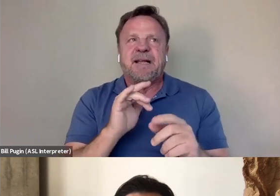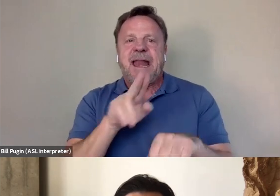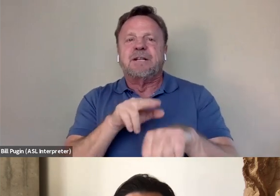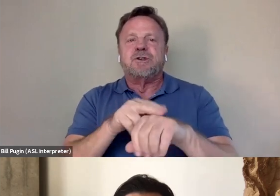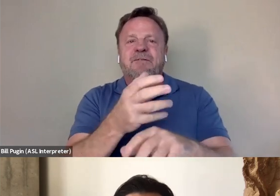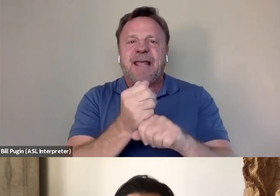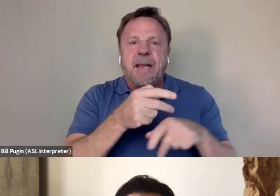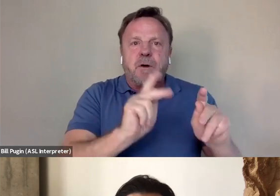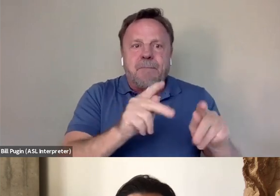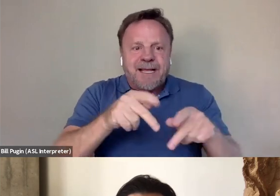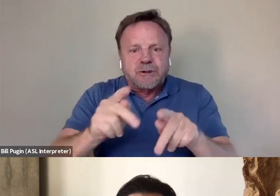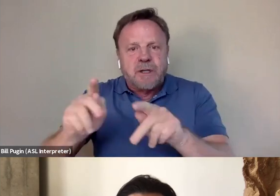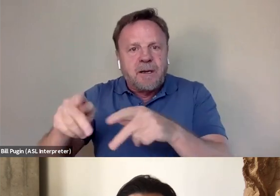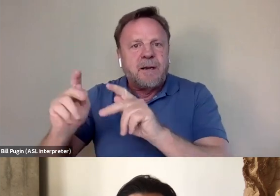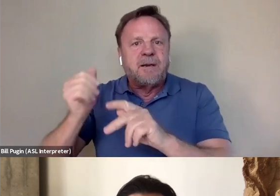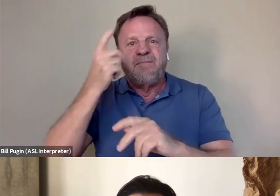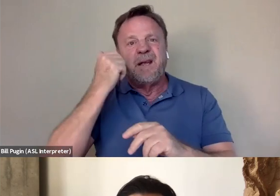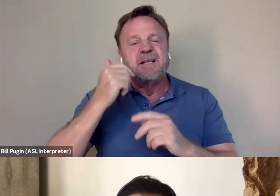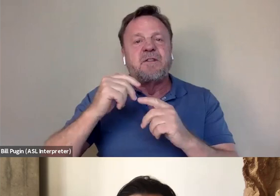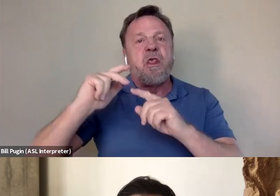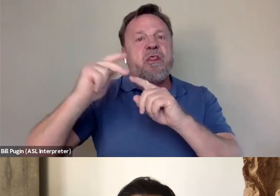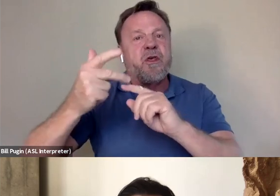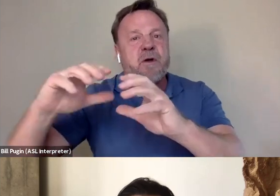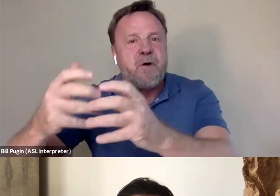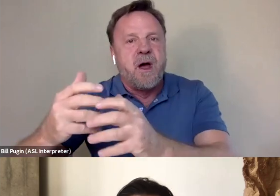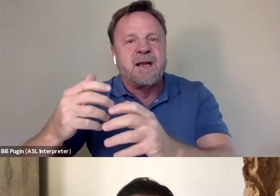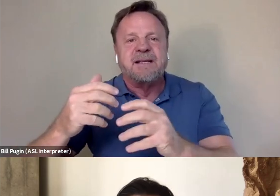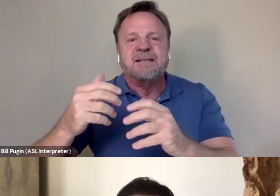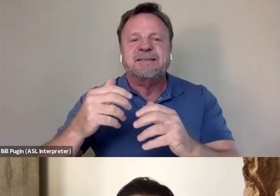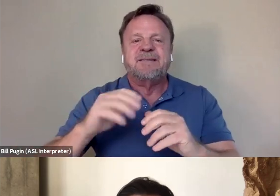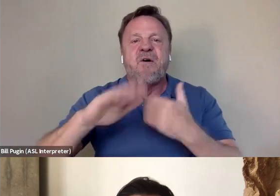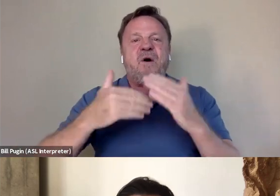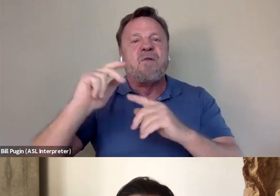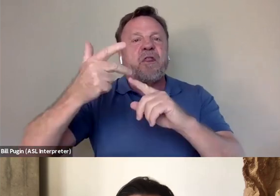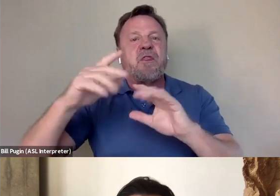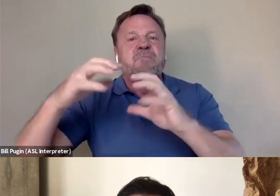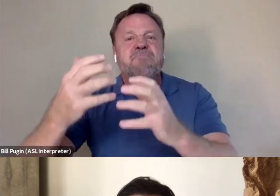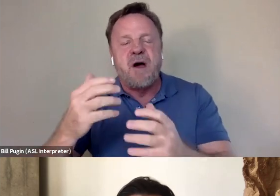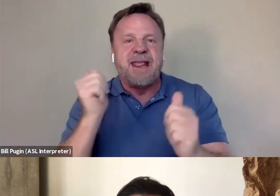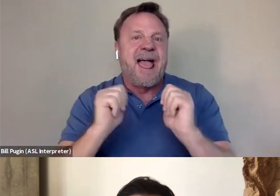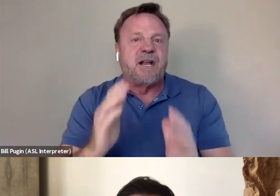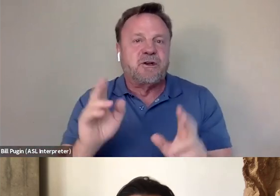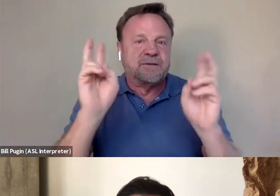because, you know, there's all the third party that are, you know, or the third party actors and stuff that are in there,